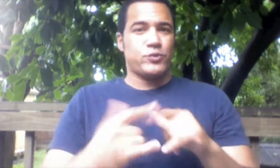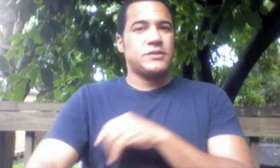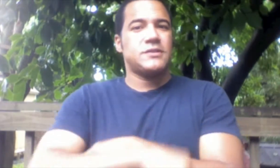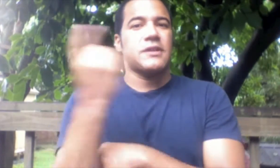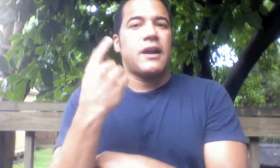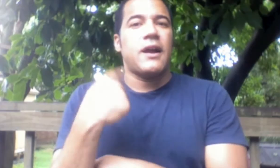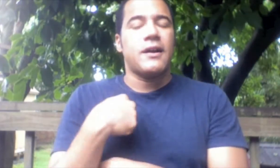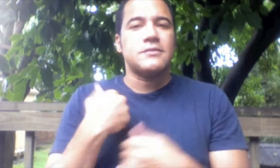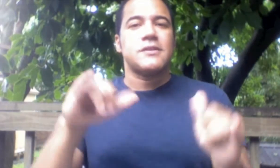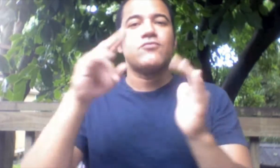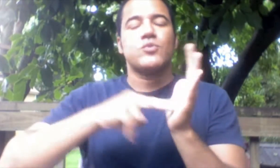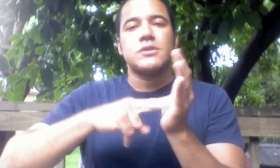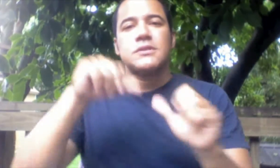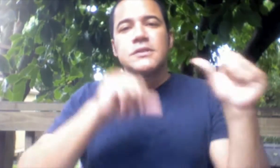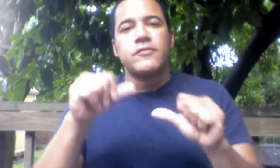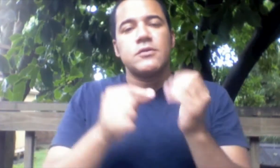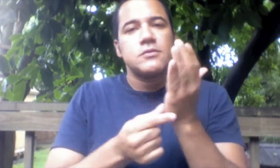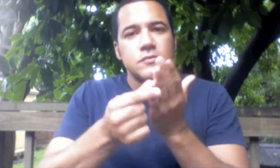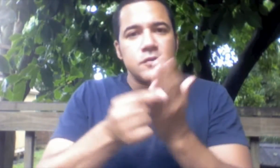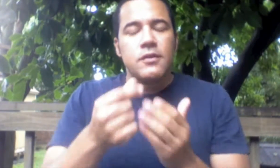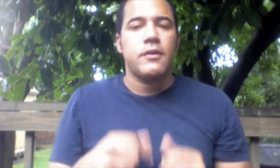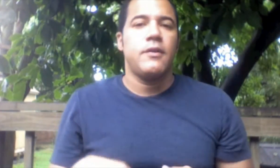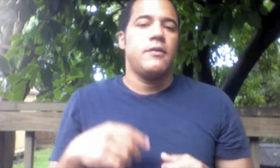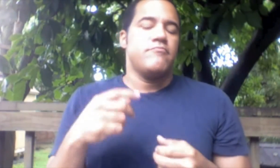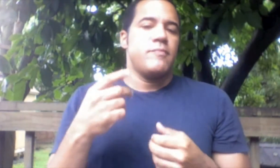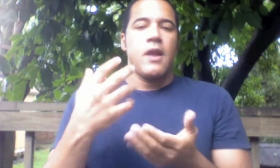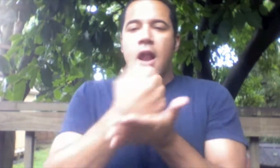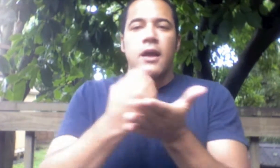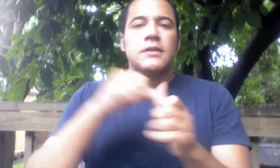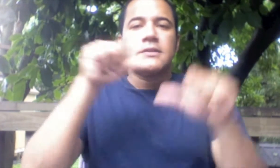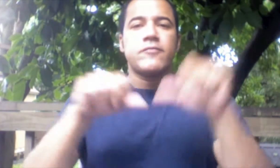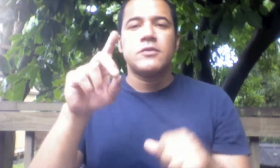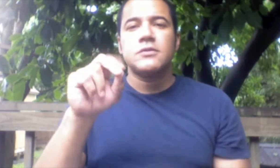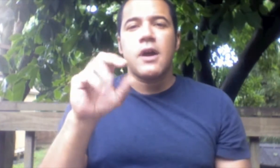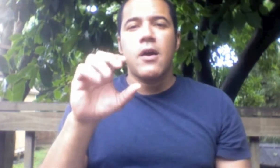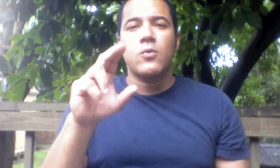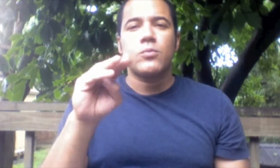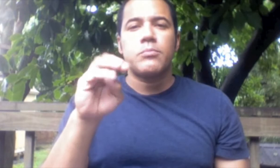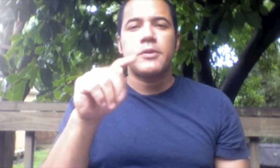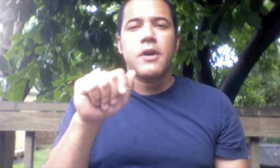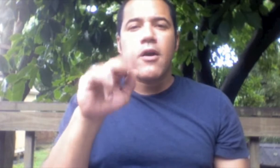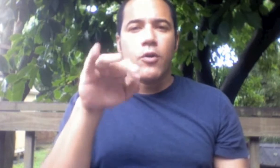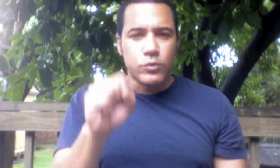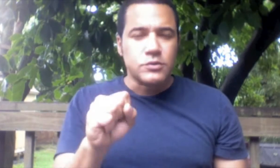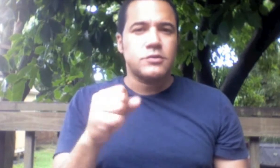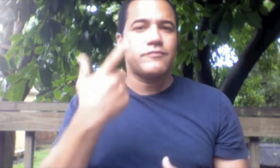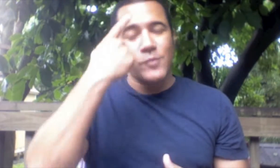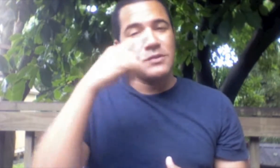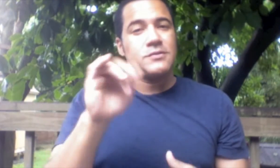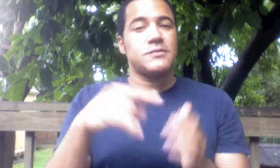I love science and still to this day I research scientific publications and collect scientific documentaries